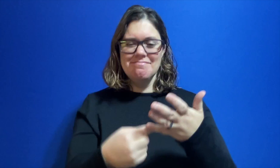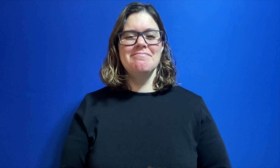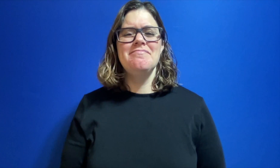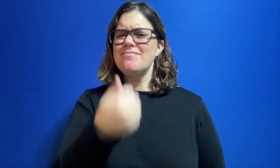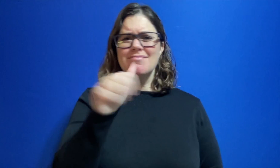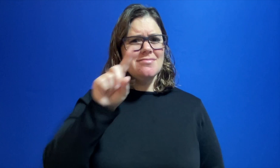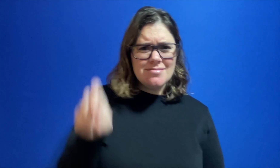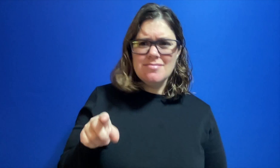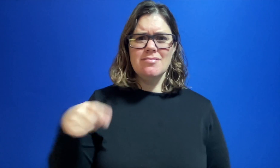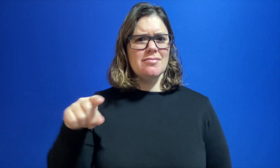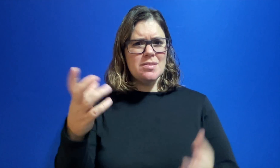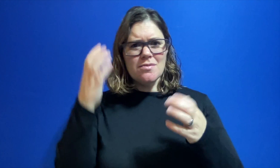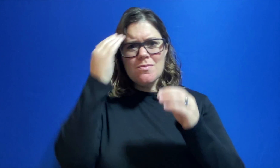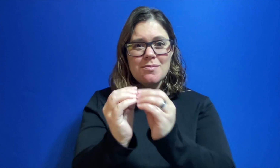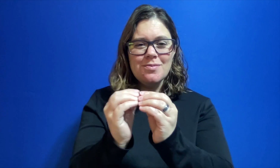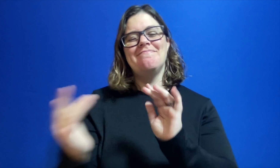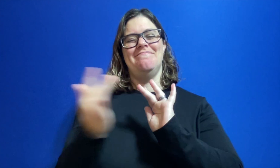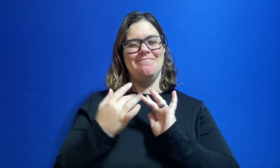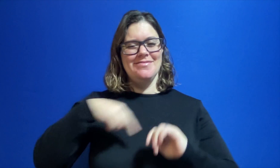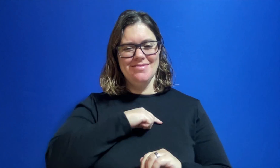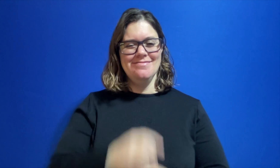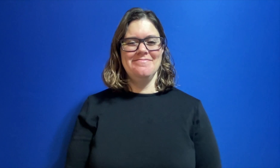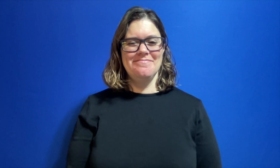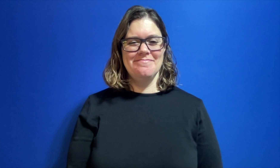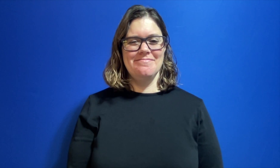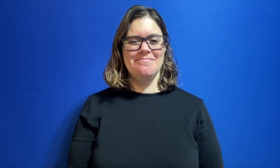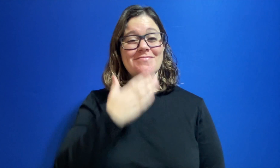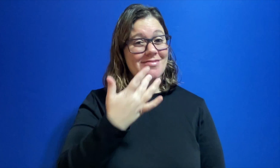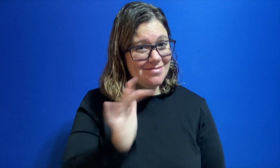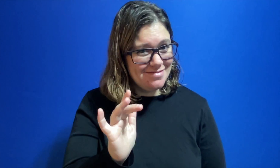Those are examples of Project Based Tests. Any questions?? Want to know more, contact us. Good luck!!